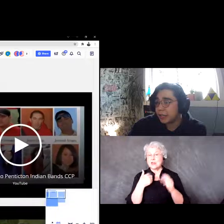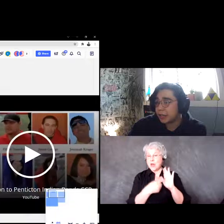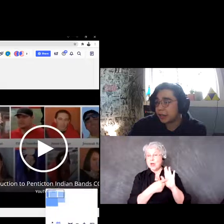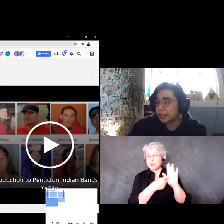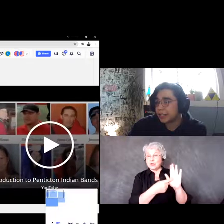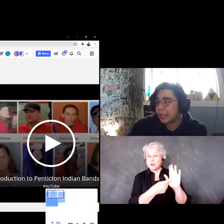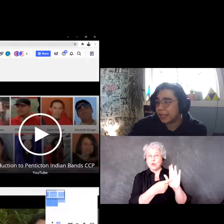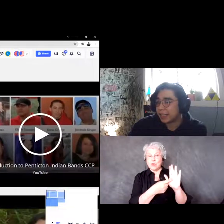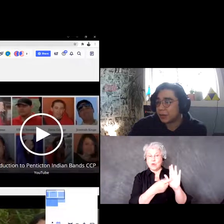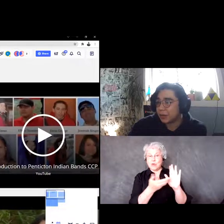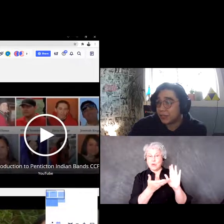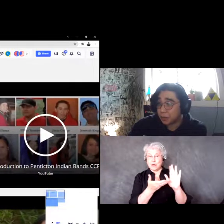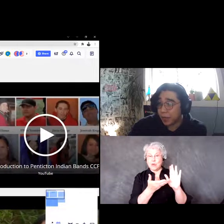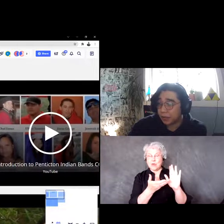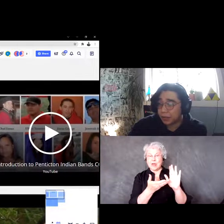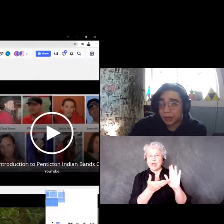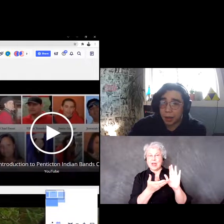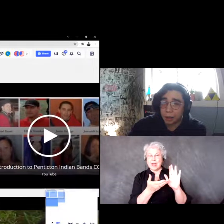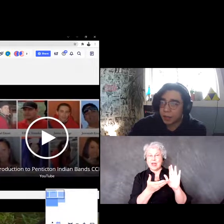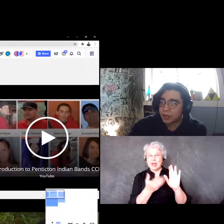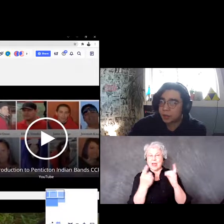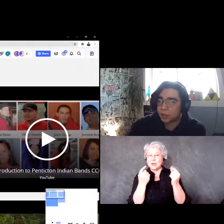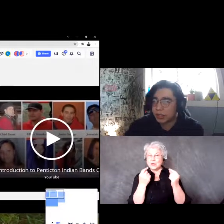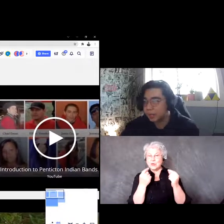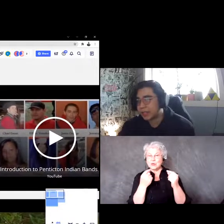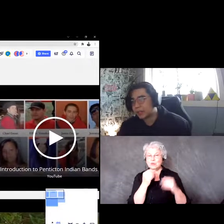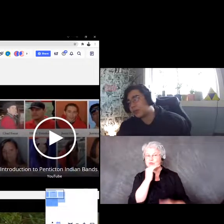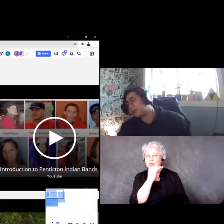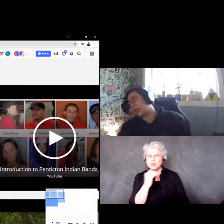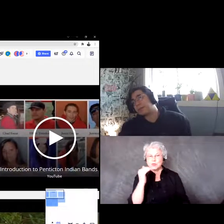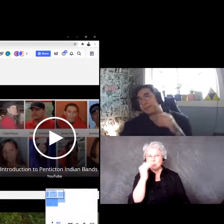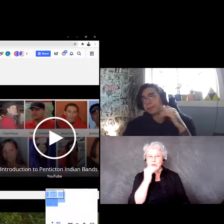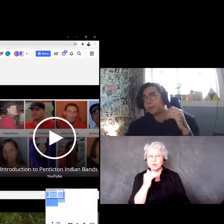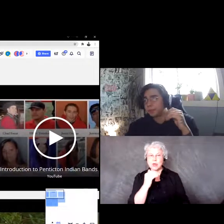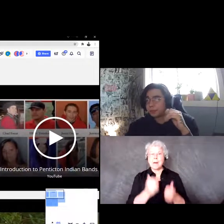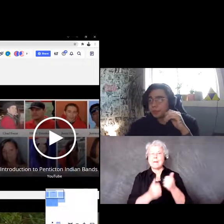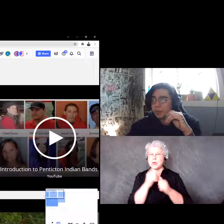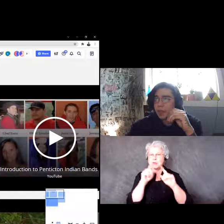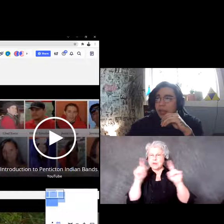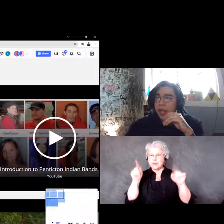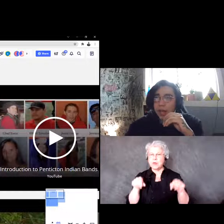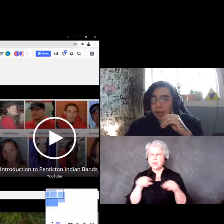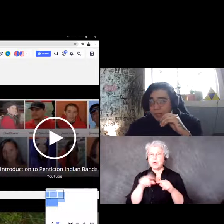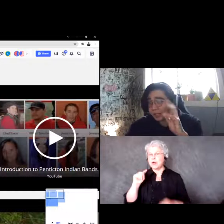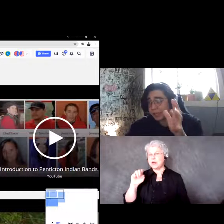here, I like to do as these as well and most of the board templates do use them. And then this